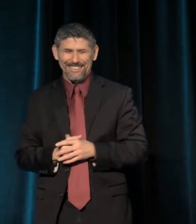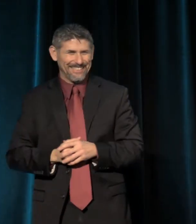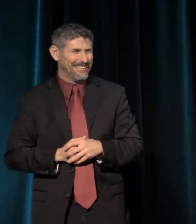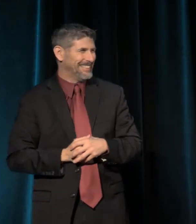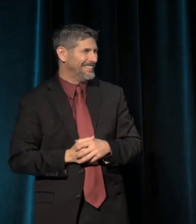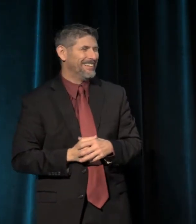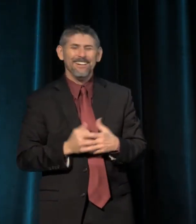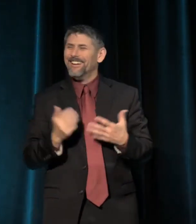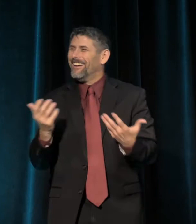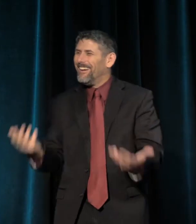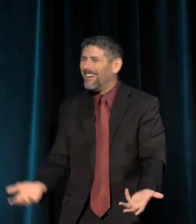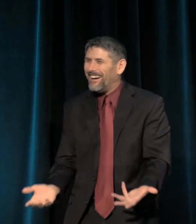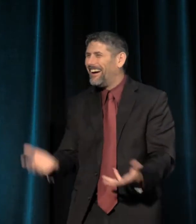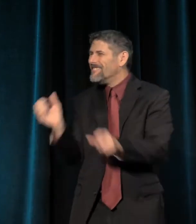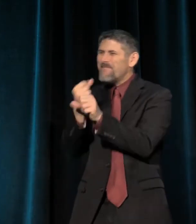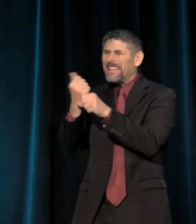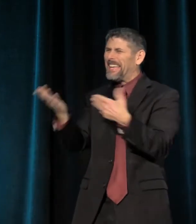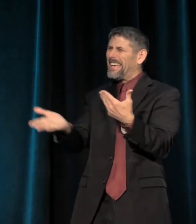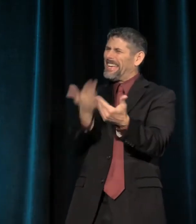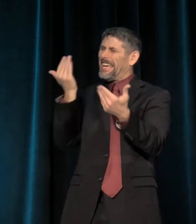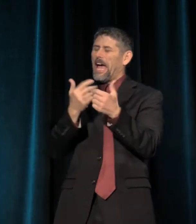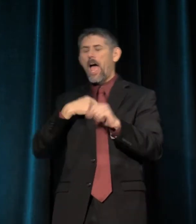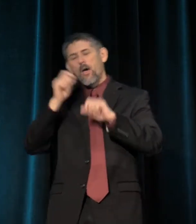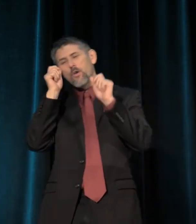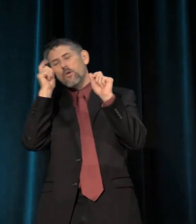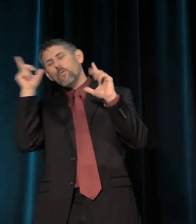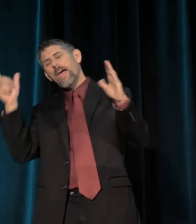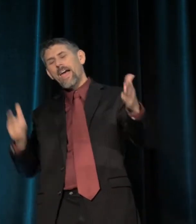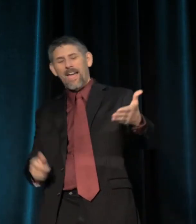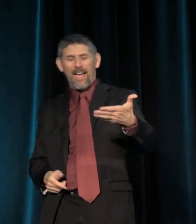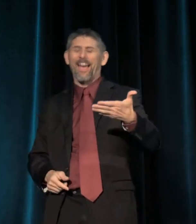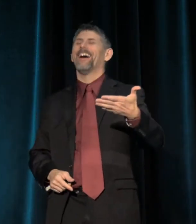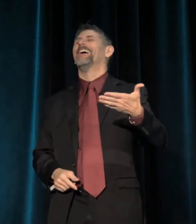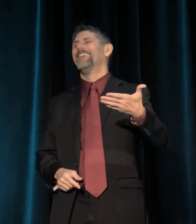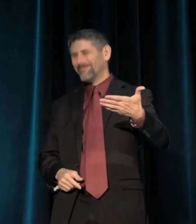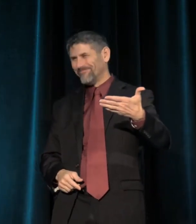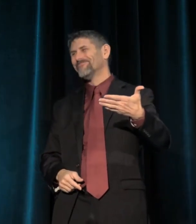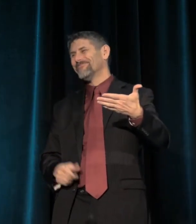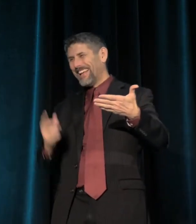It just makes it so much easier to wake up in the morning and put it on Twitter, right?